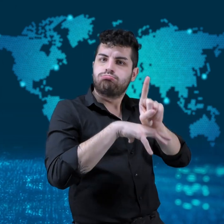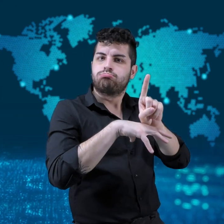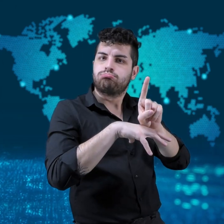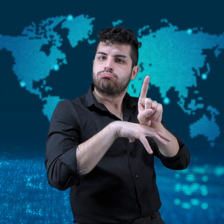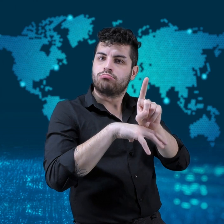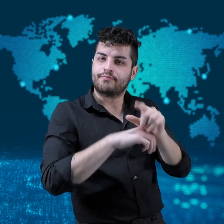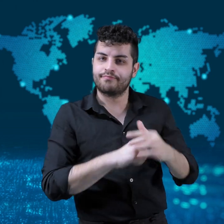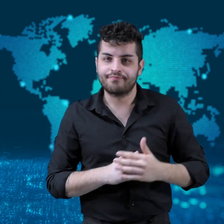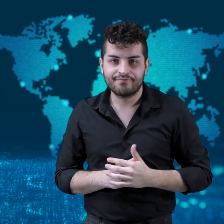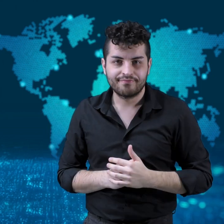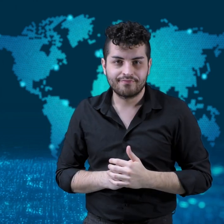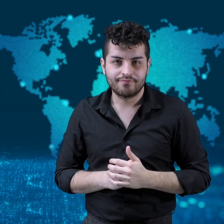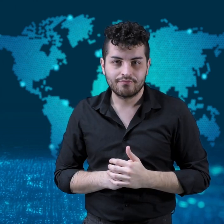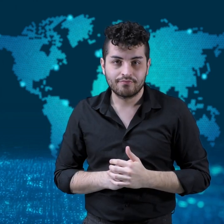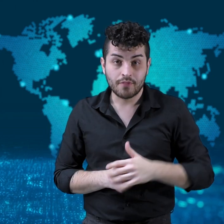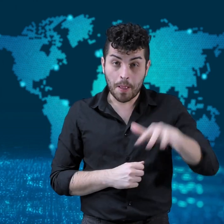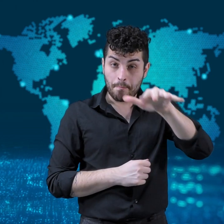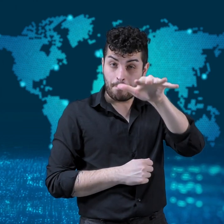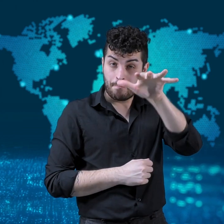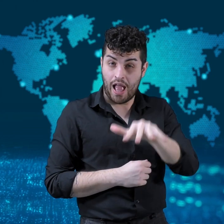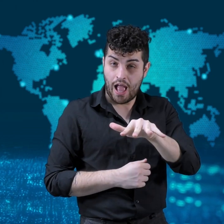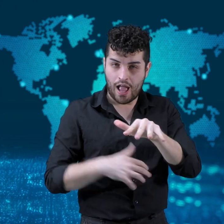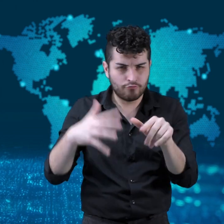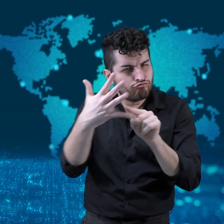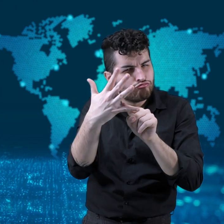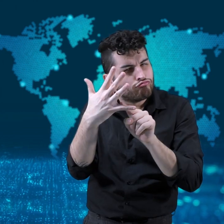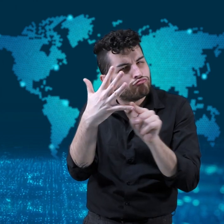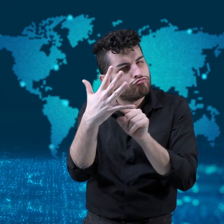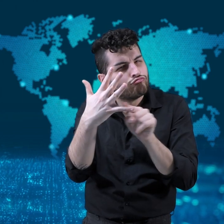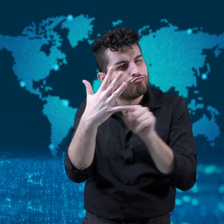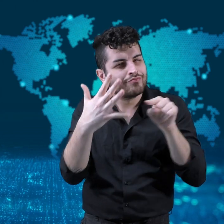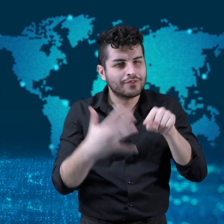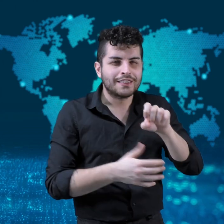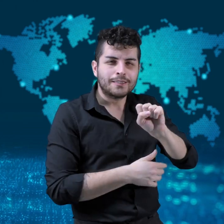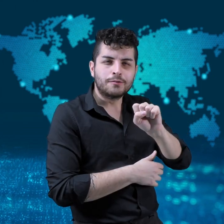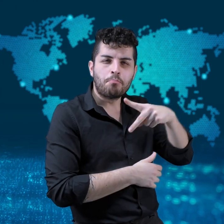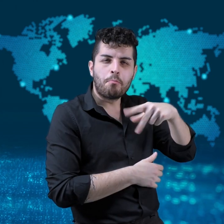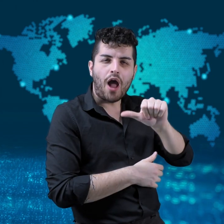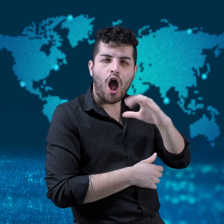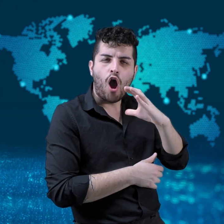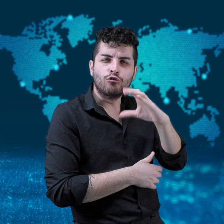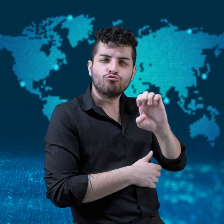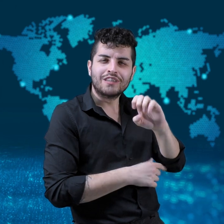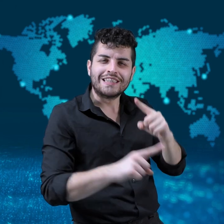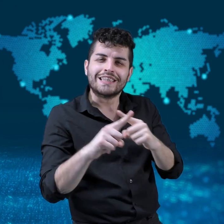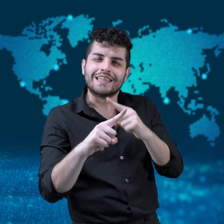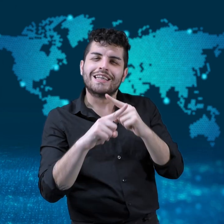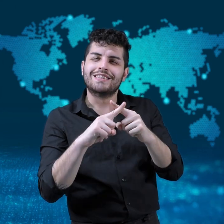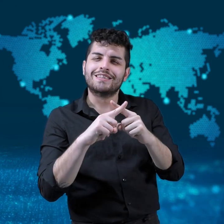the UAE is the first Arab country to do so.